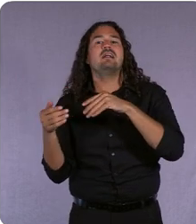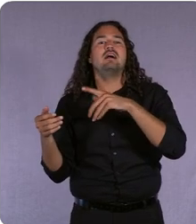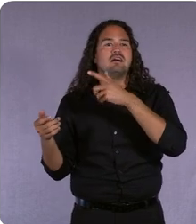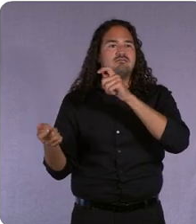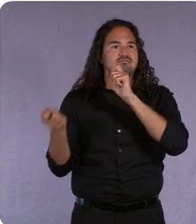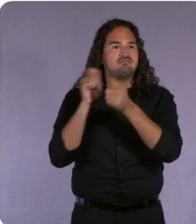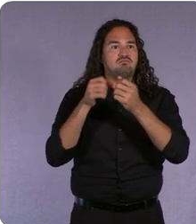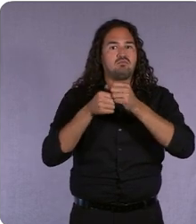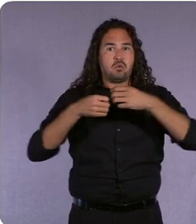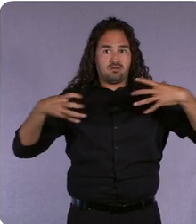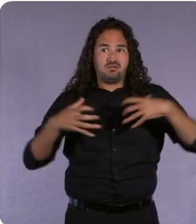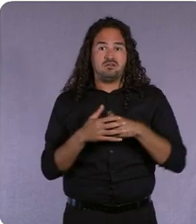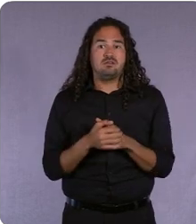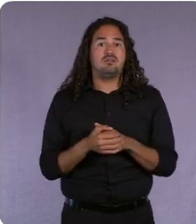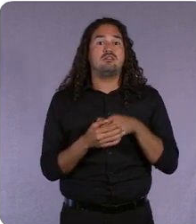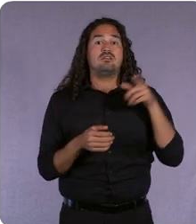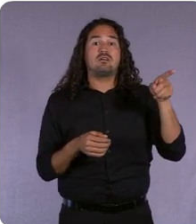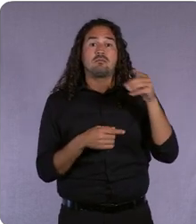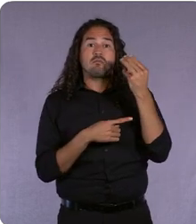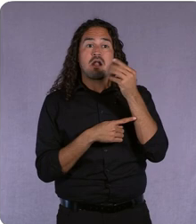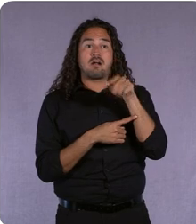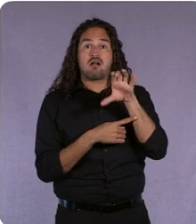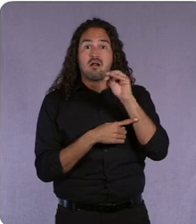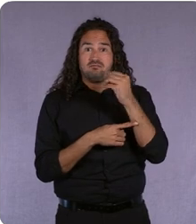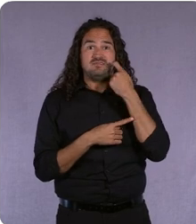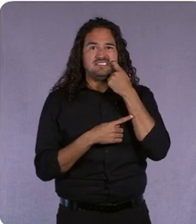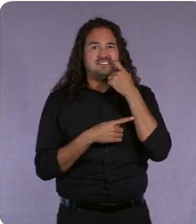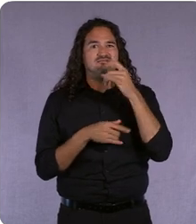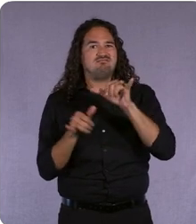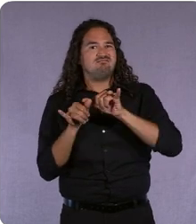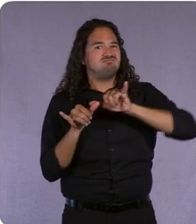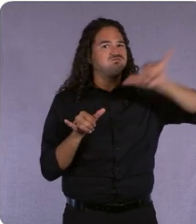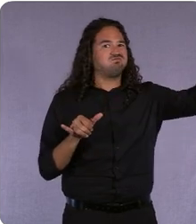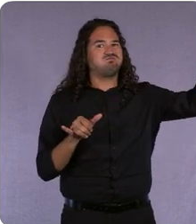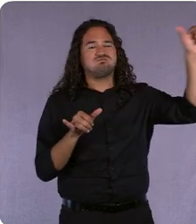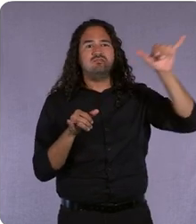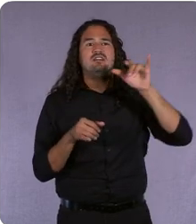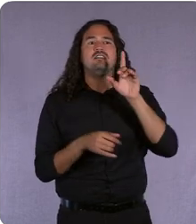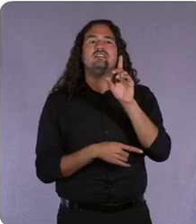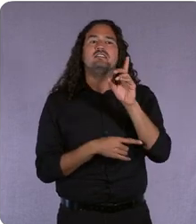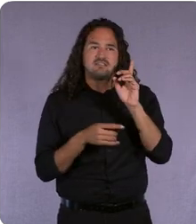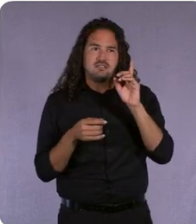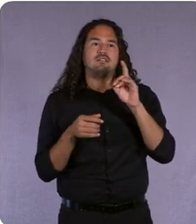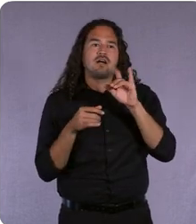and they used a data-driven approach to test and optimize messages on platforms like YouTube